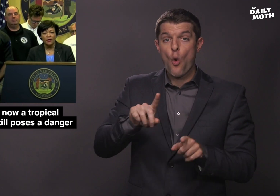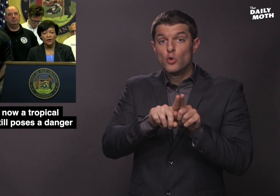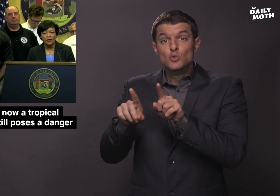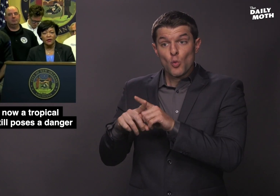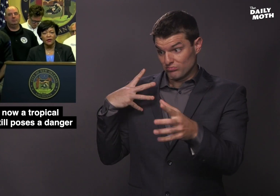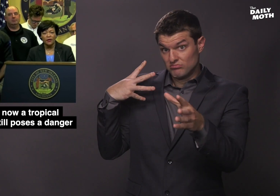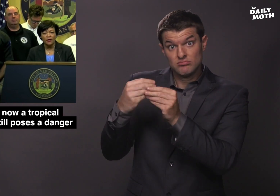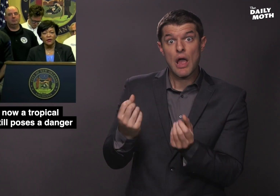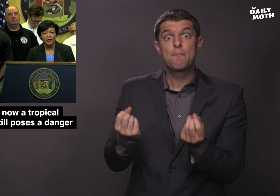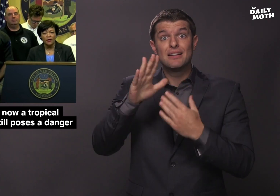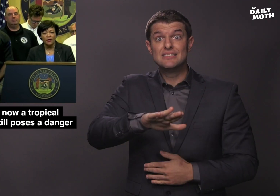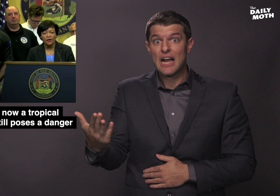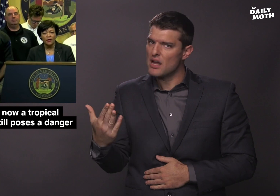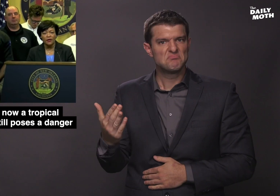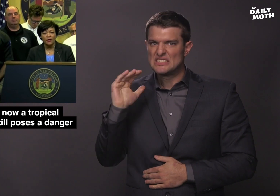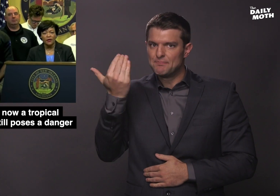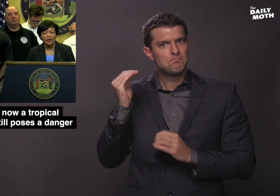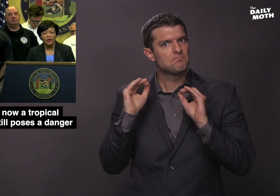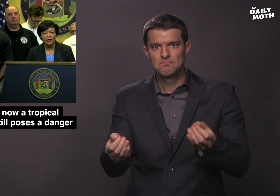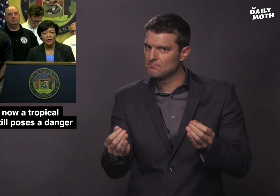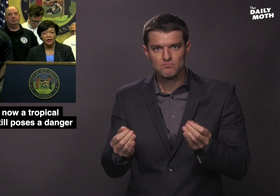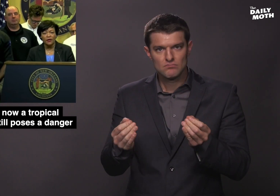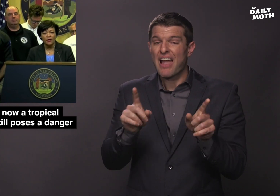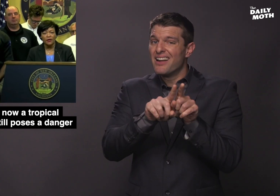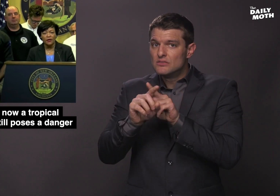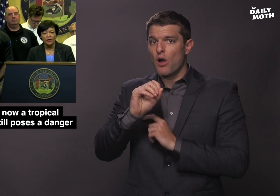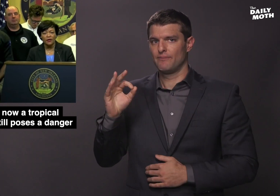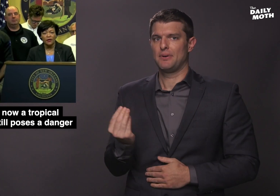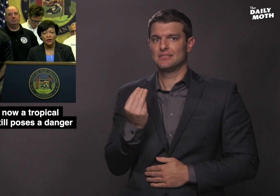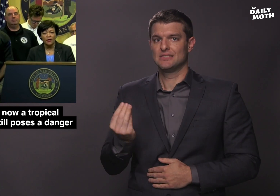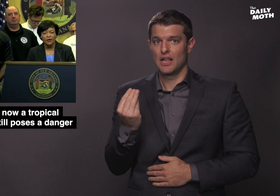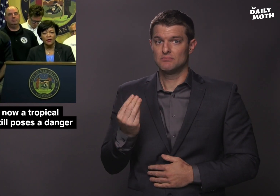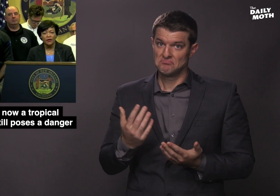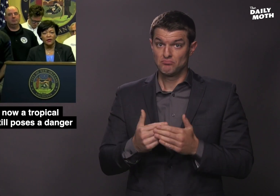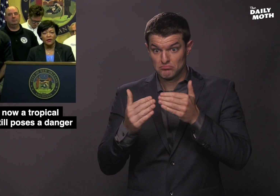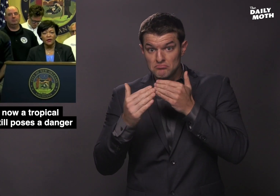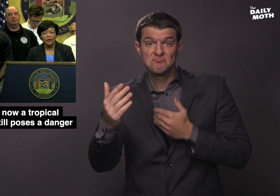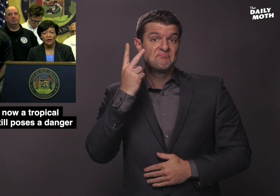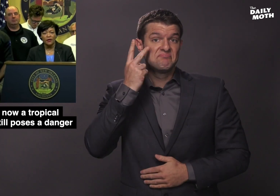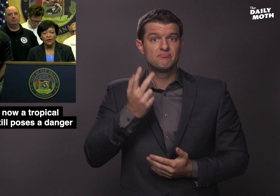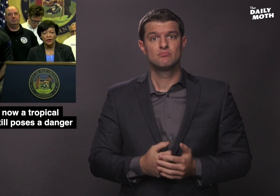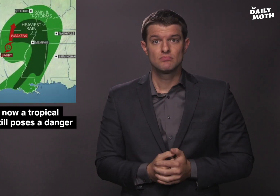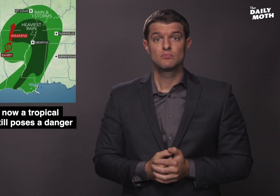Also there have been no reports of deaths as of Monday.